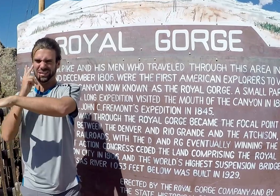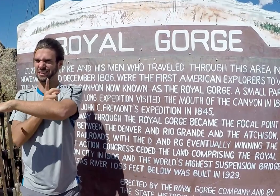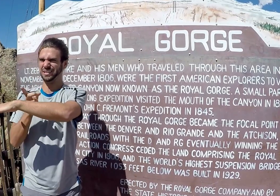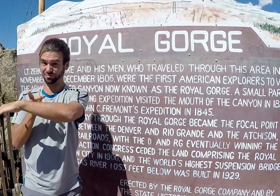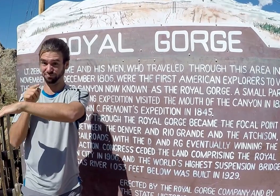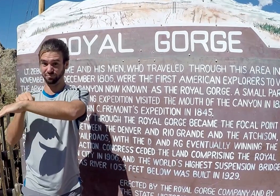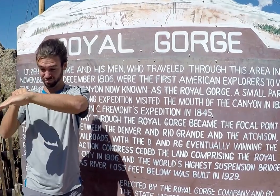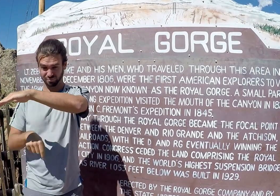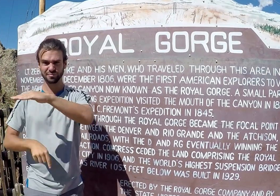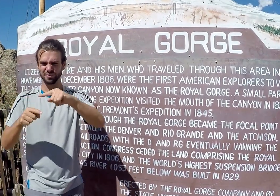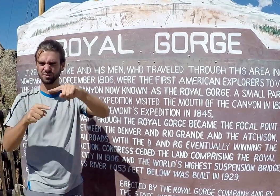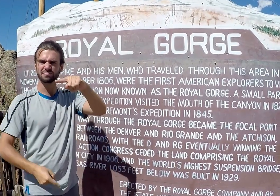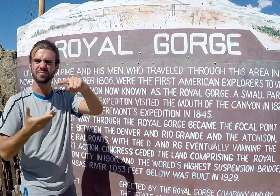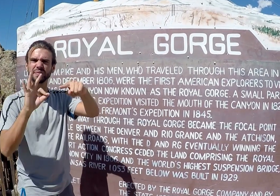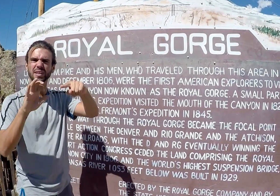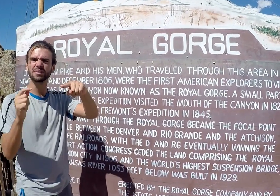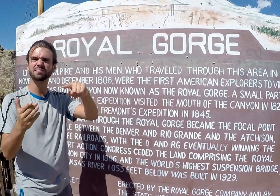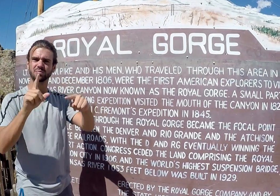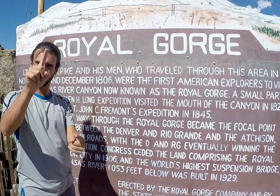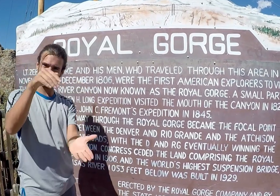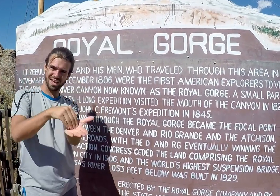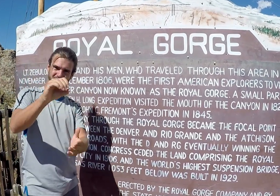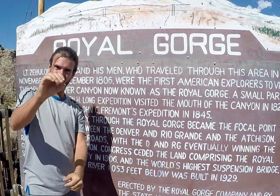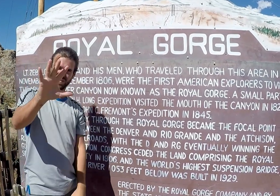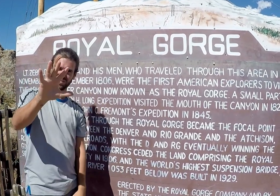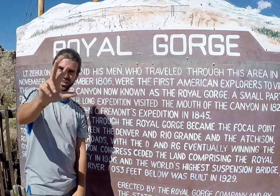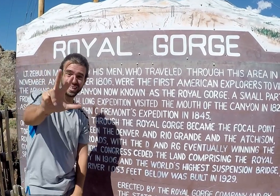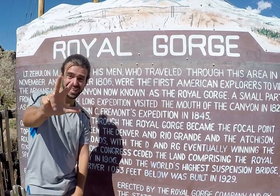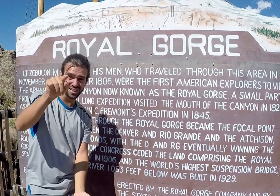With a deck height of 1053 feet!